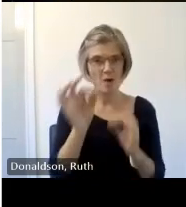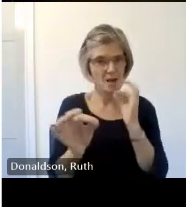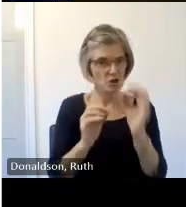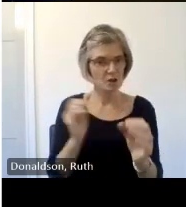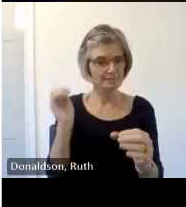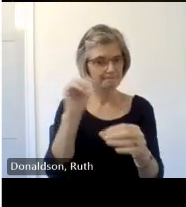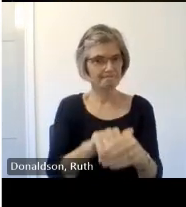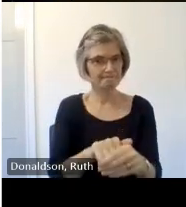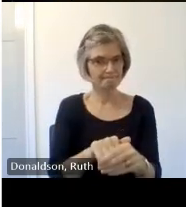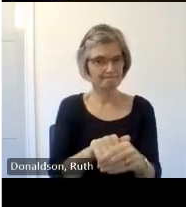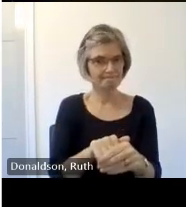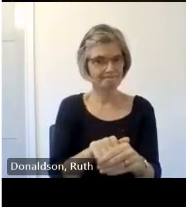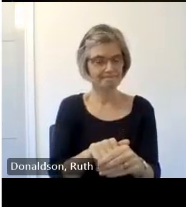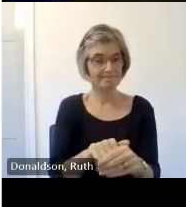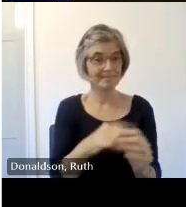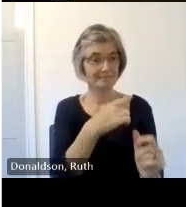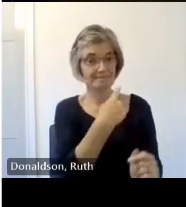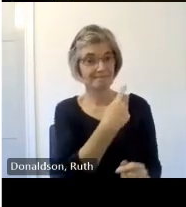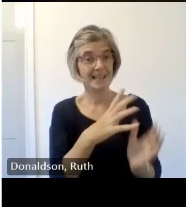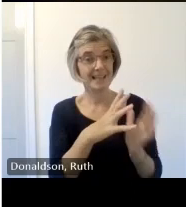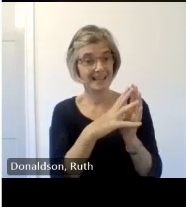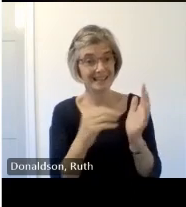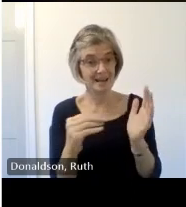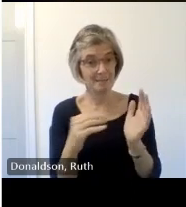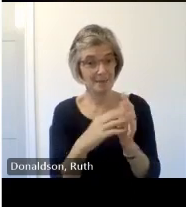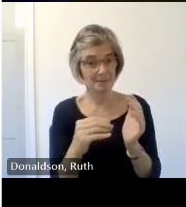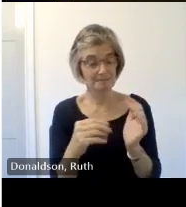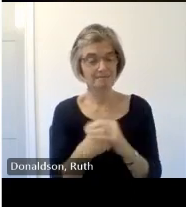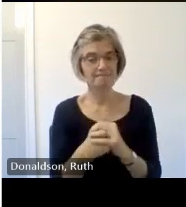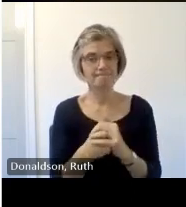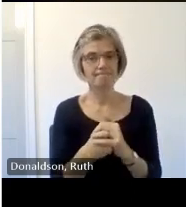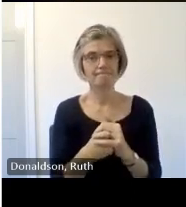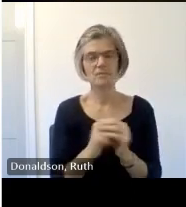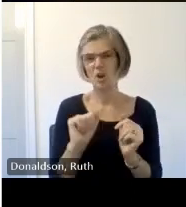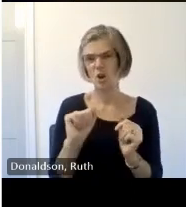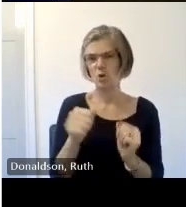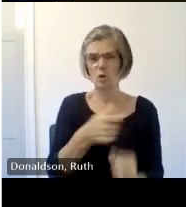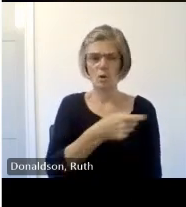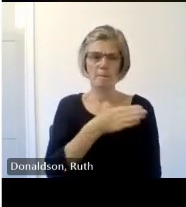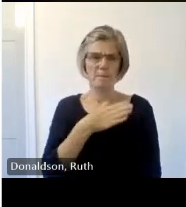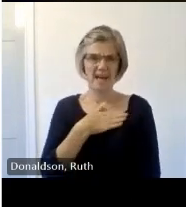question is As on your um badges that hopefully people have written here that are in the room so